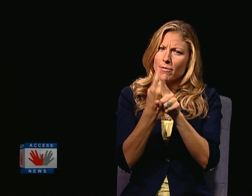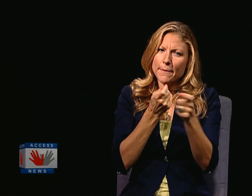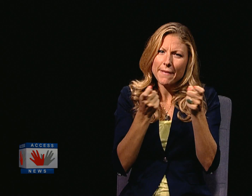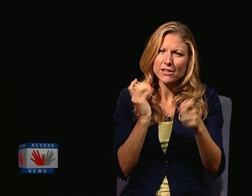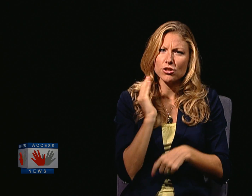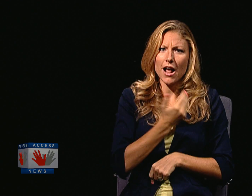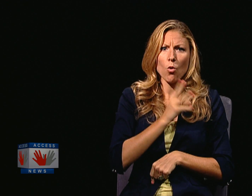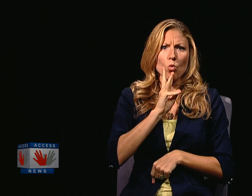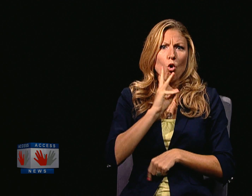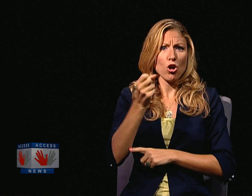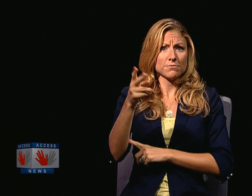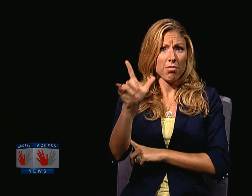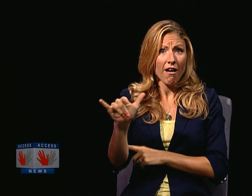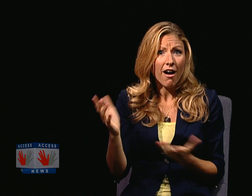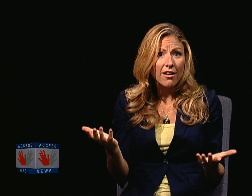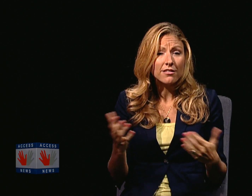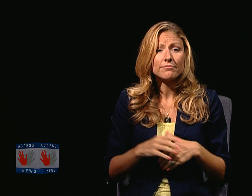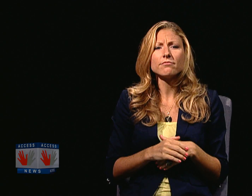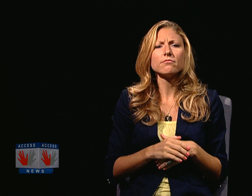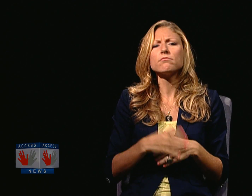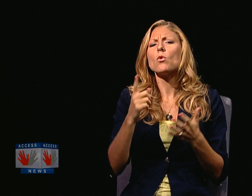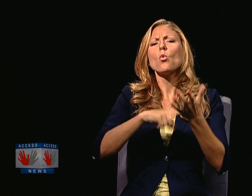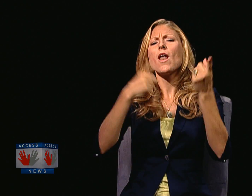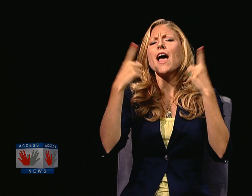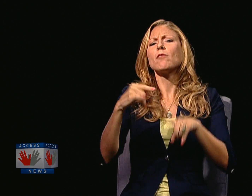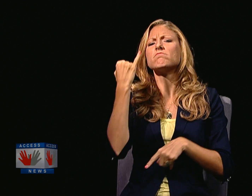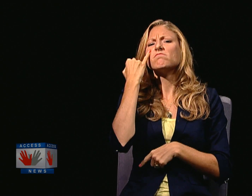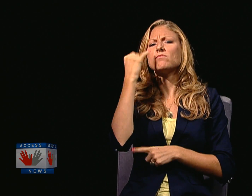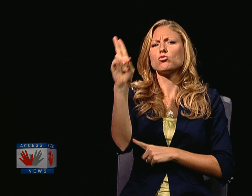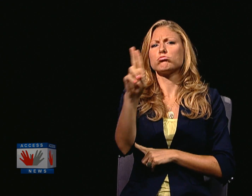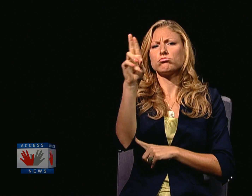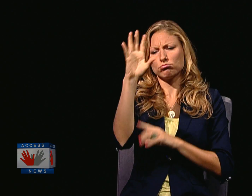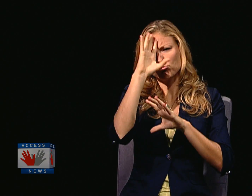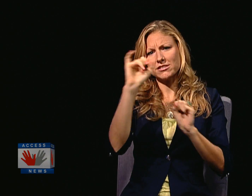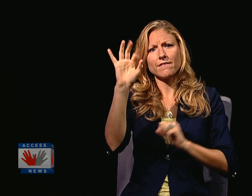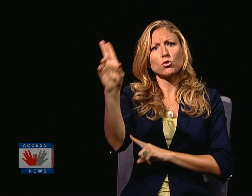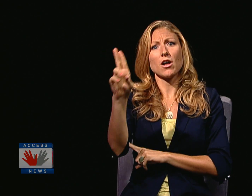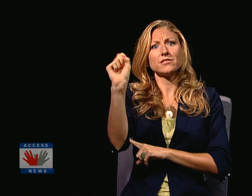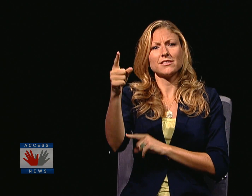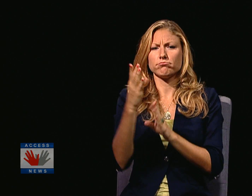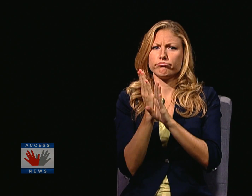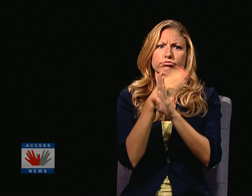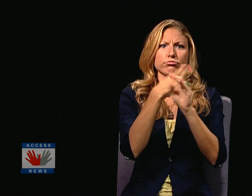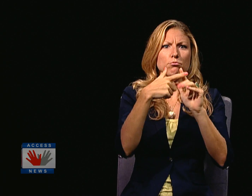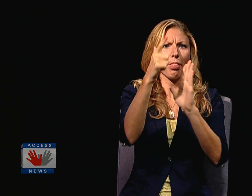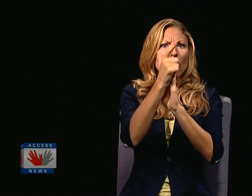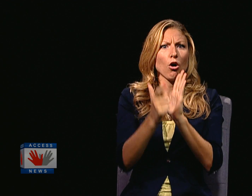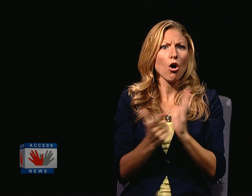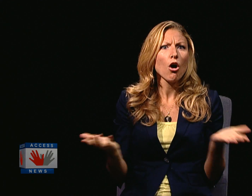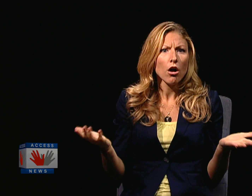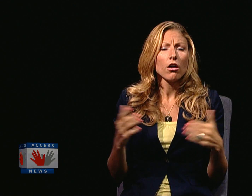ARE WE PROPERLY MANAGING OUR WATER SUPPLIES? WHAT HAPPENS WHEN THE PRESIDENT OF THE UNITED STATES